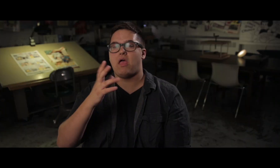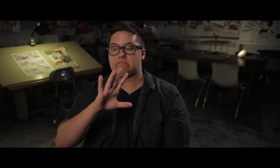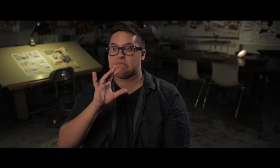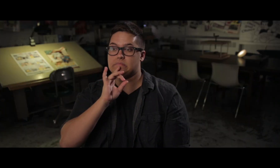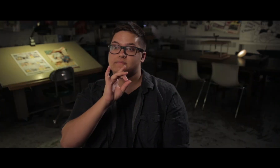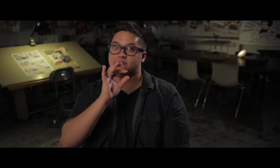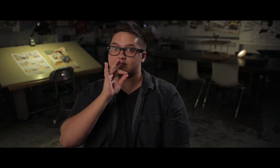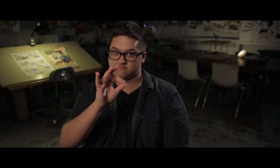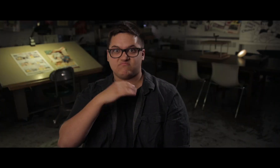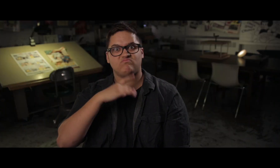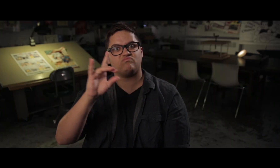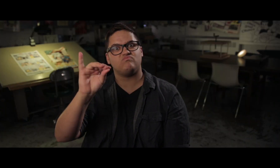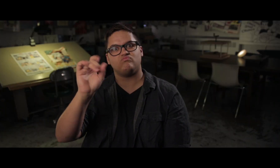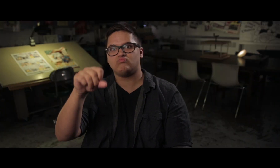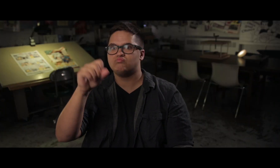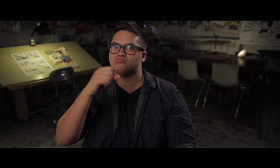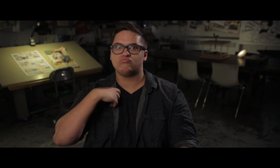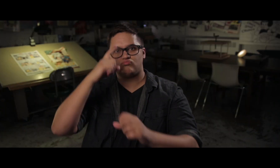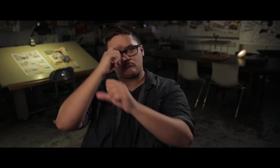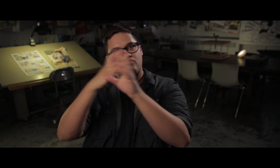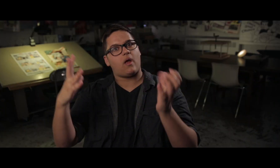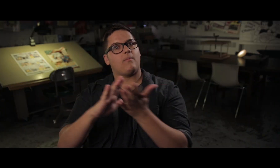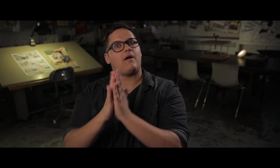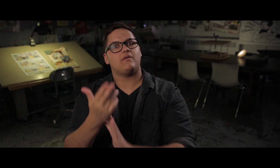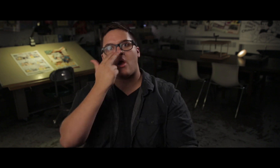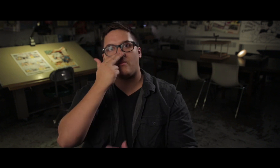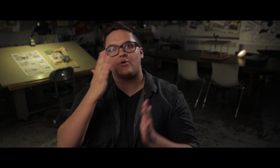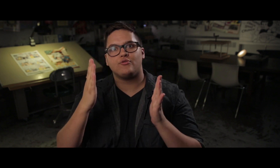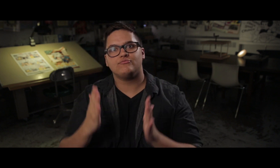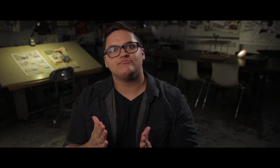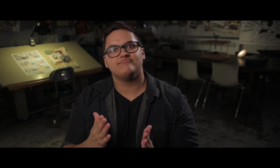Right around 8 or 9 years old, I did yeah, I envisioned myself becoming a cartoonist.